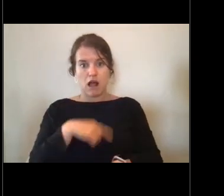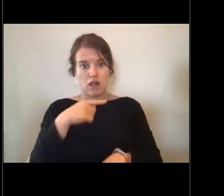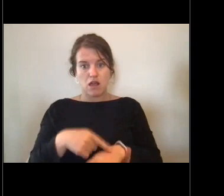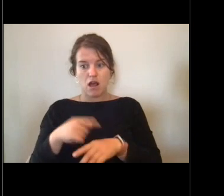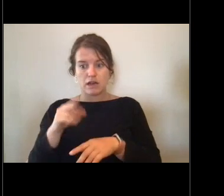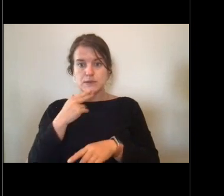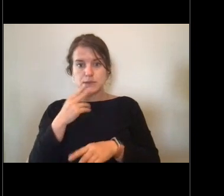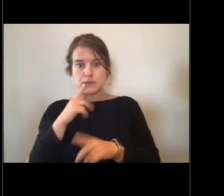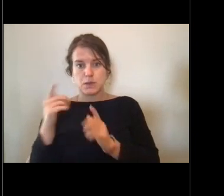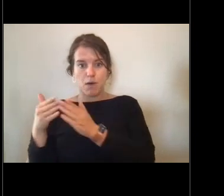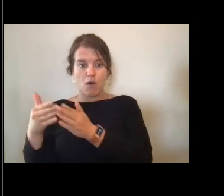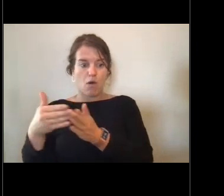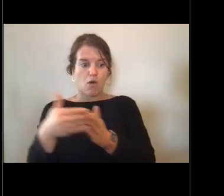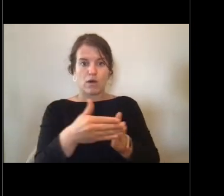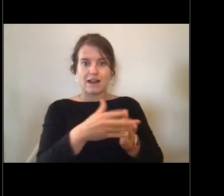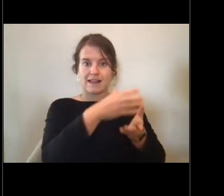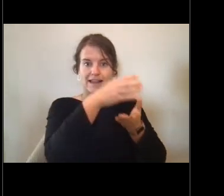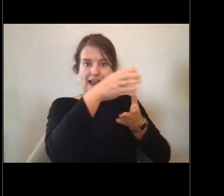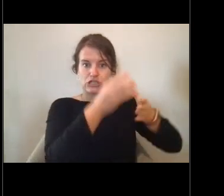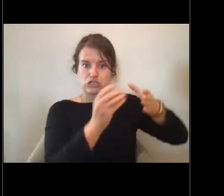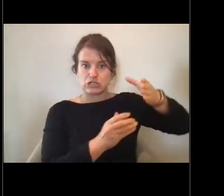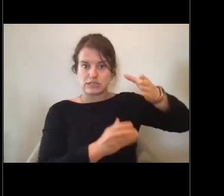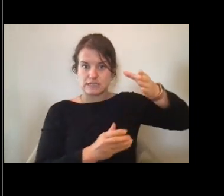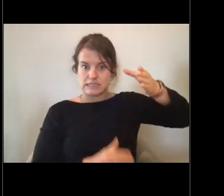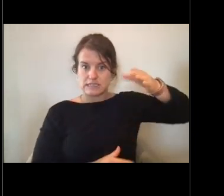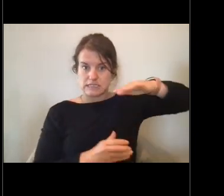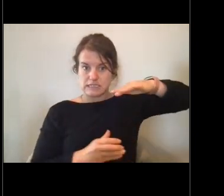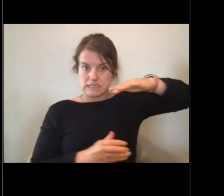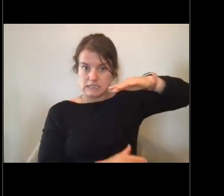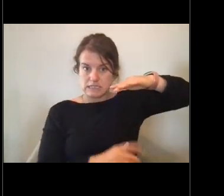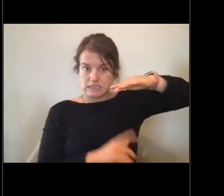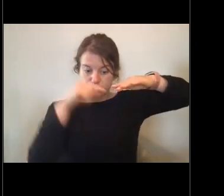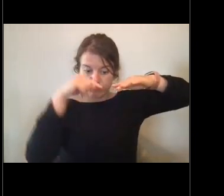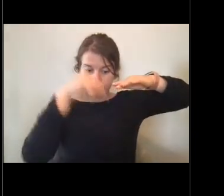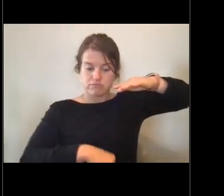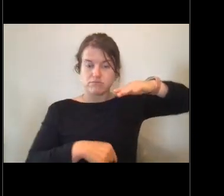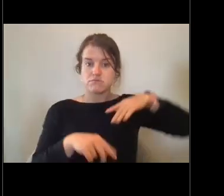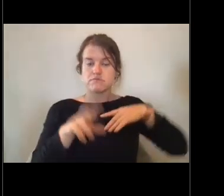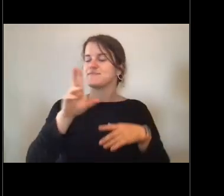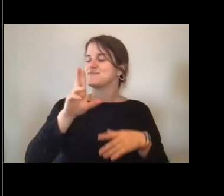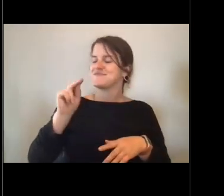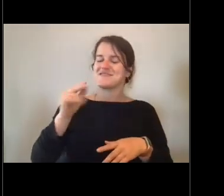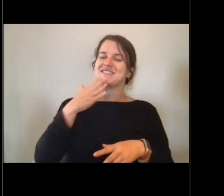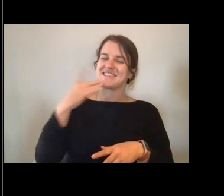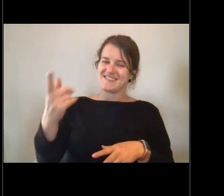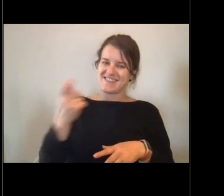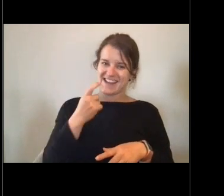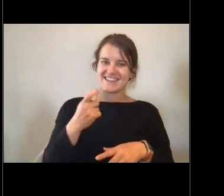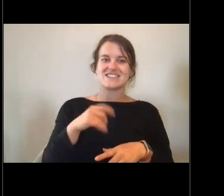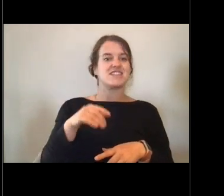and did the canister sink before they got to it? No, that's a great question. The canister did not sink.